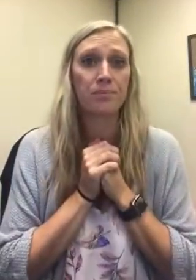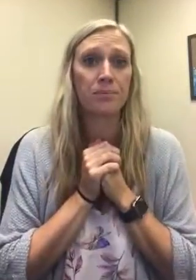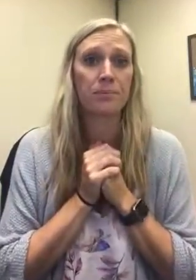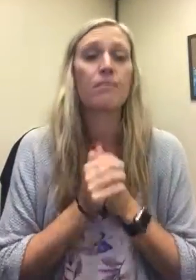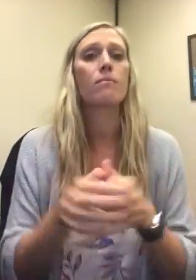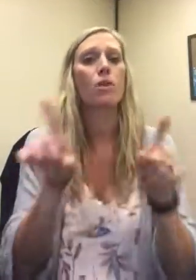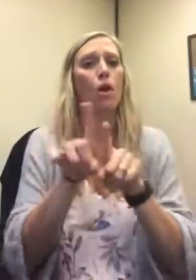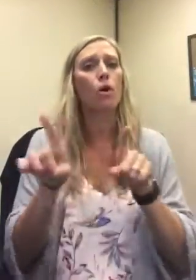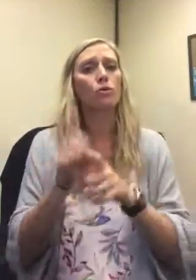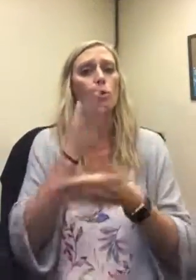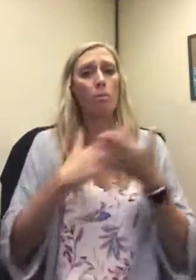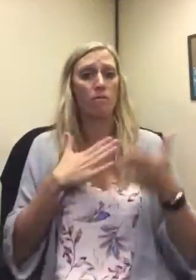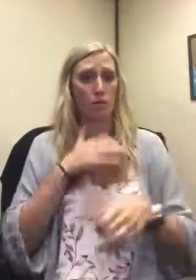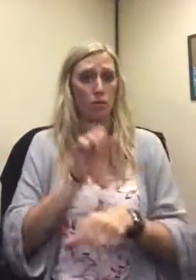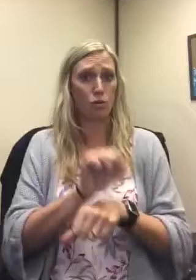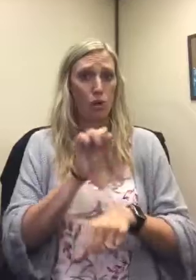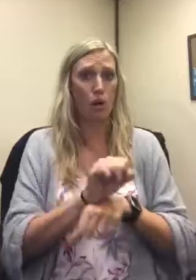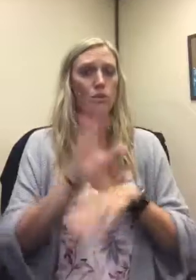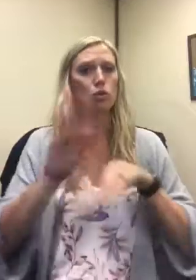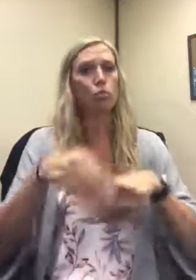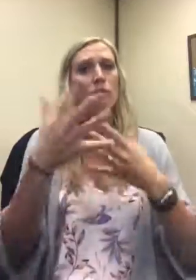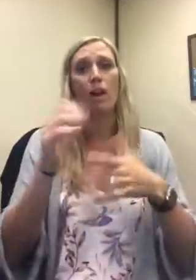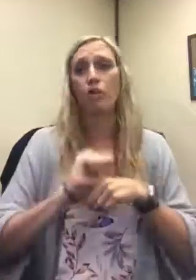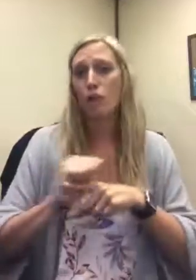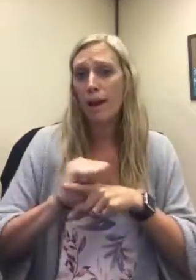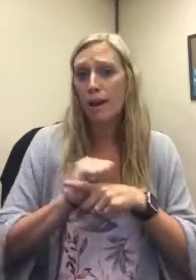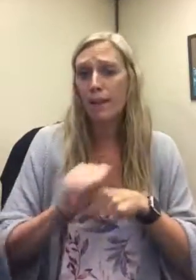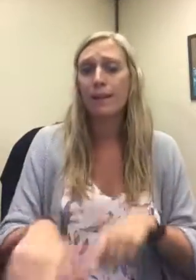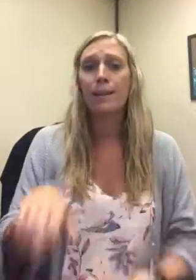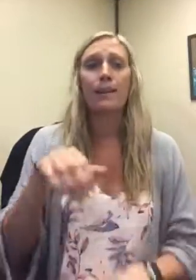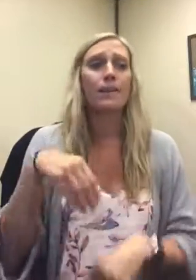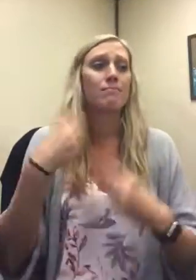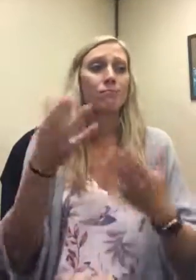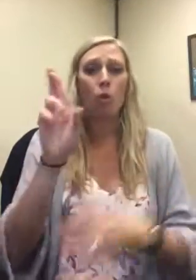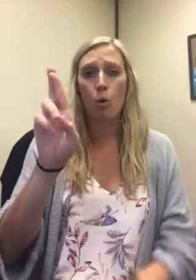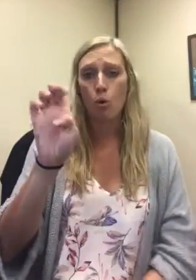It is also part of my job To provide any trainings,